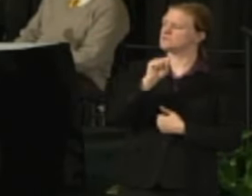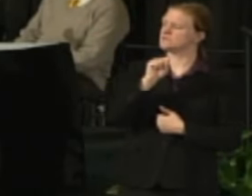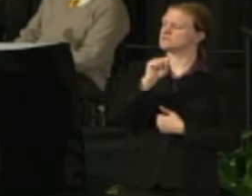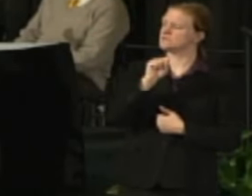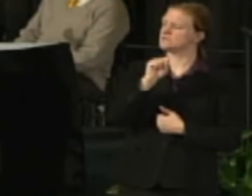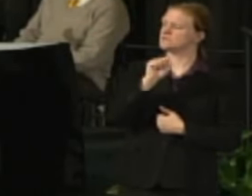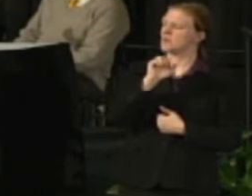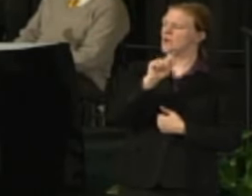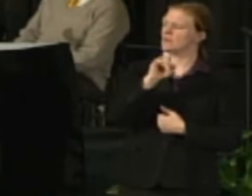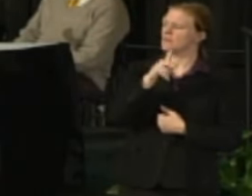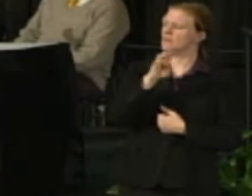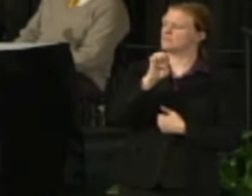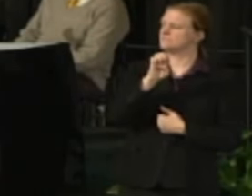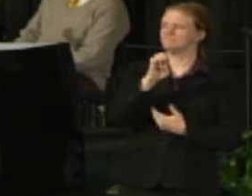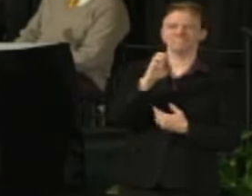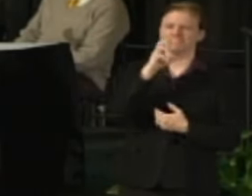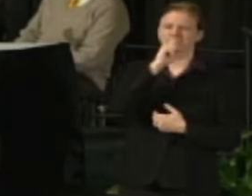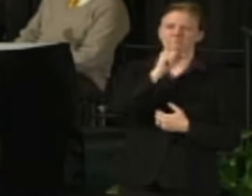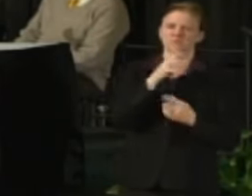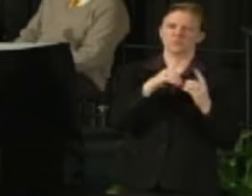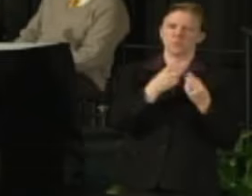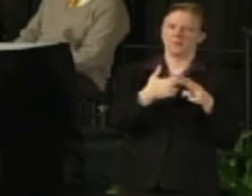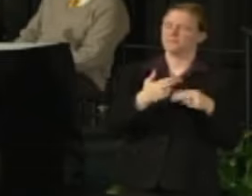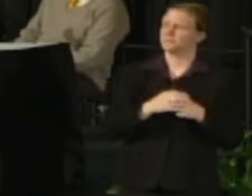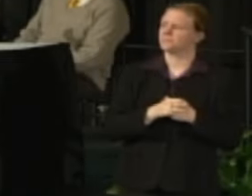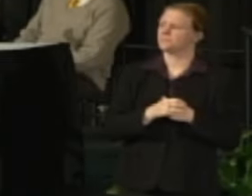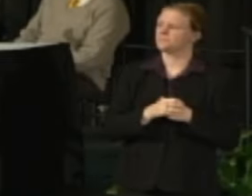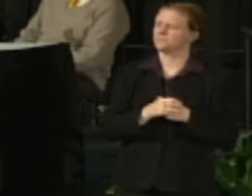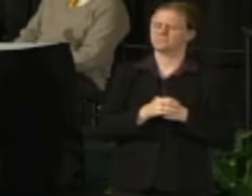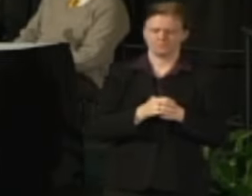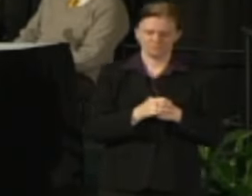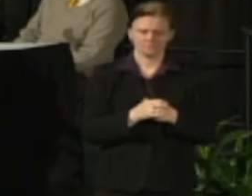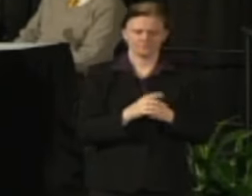So if over the last number of years with this governing party